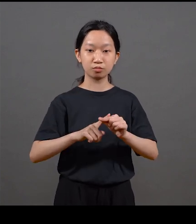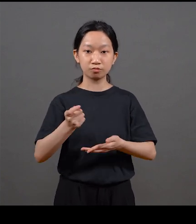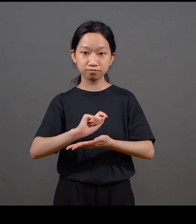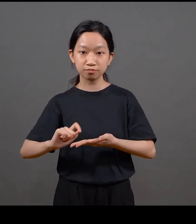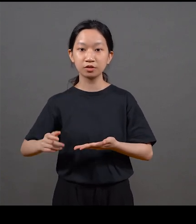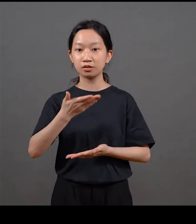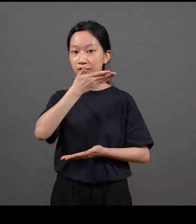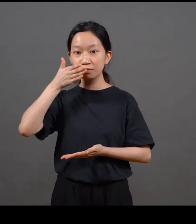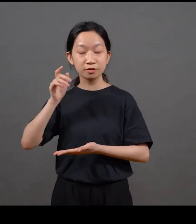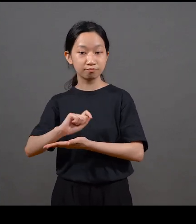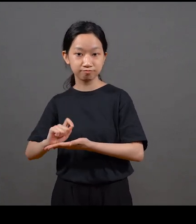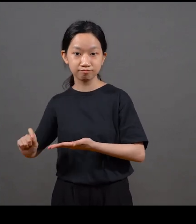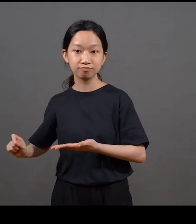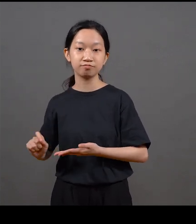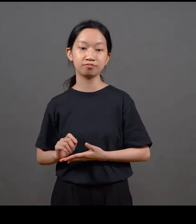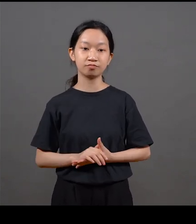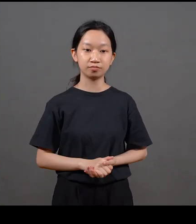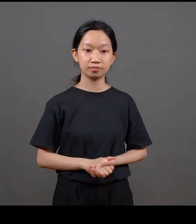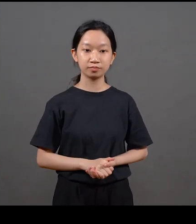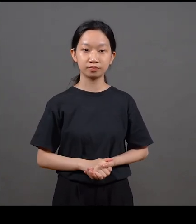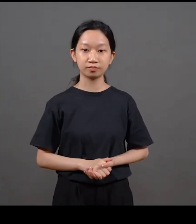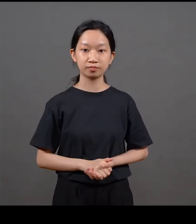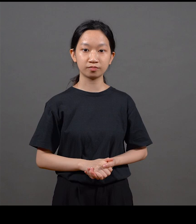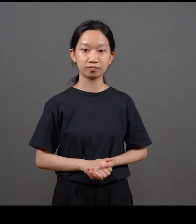the Chinese script, and using the Arabic script